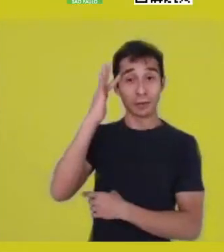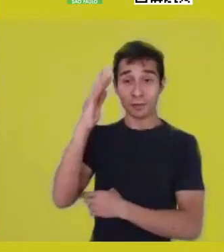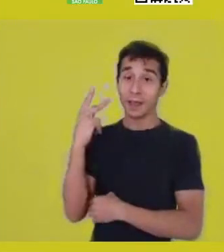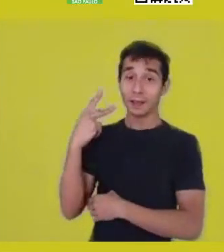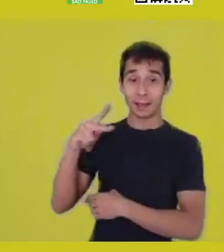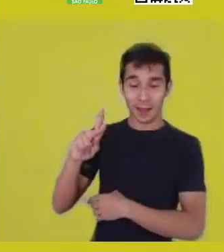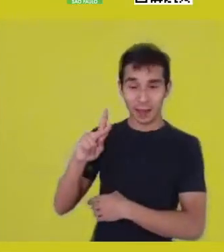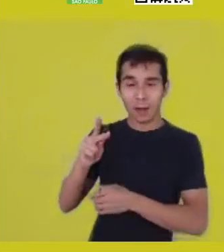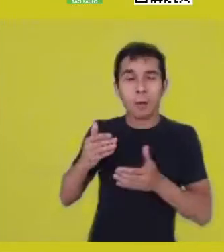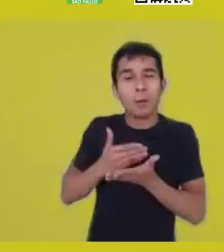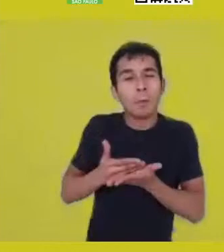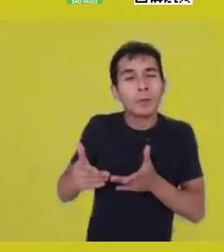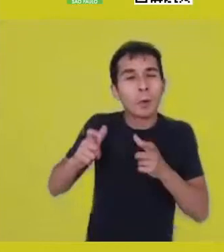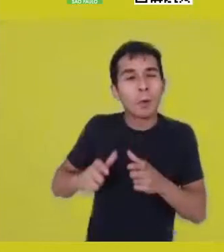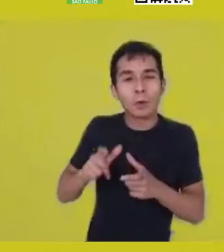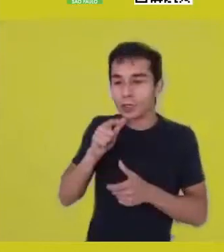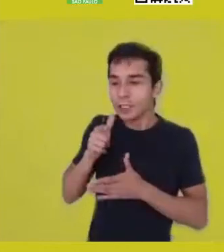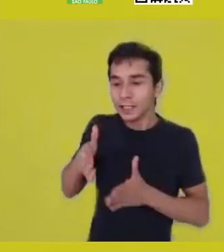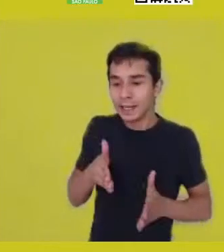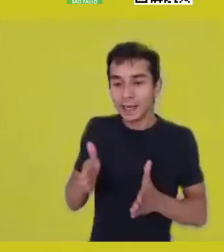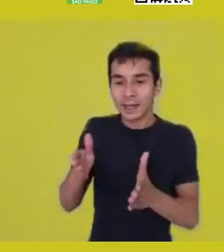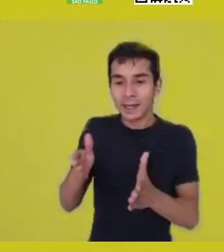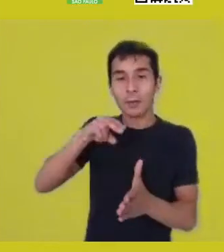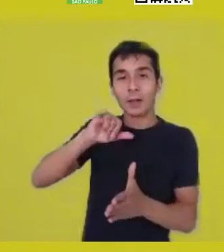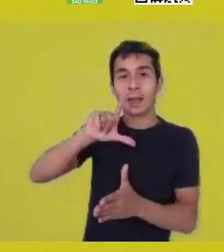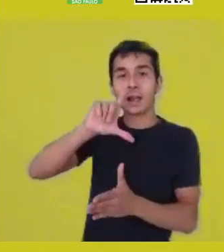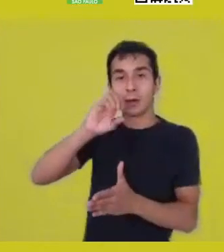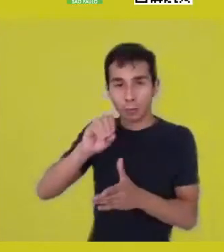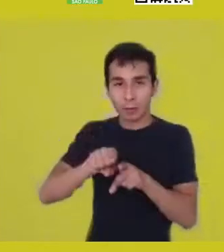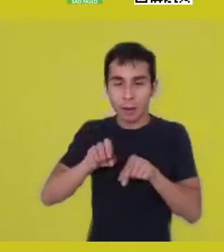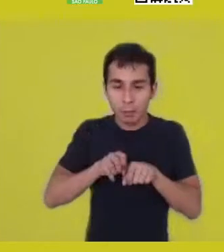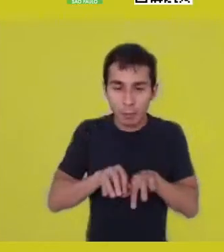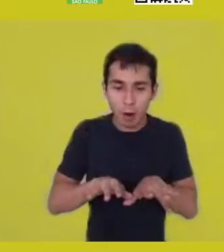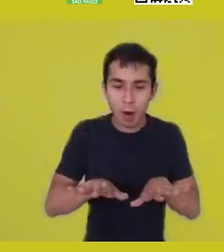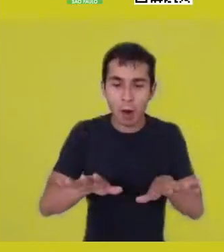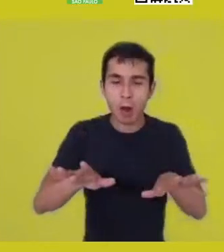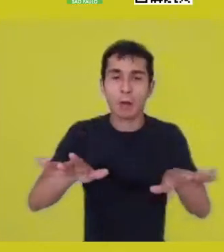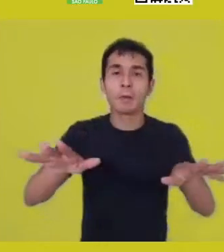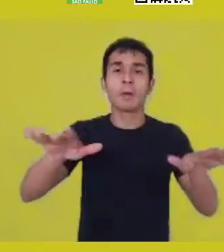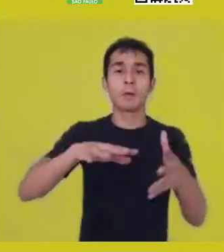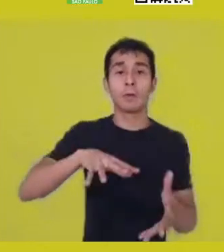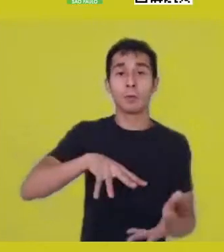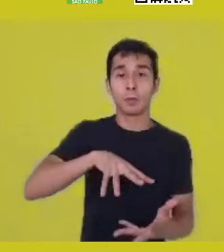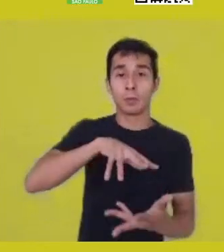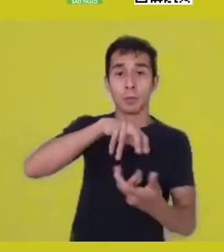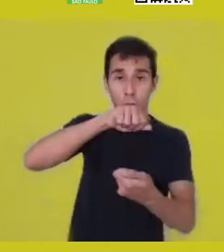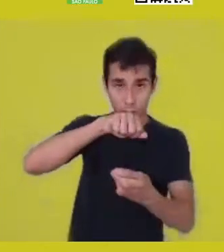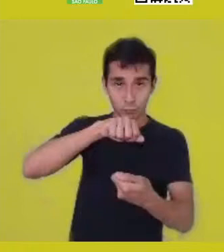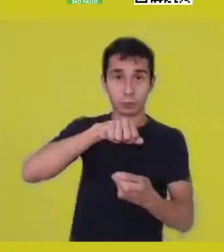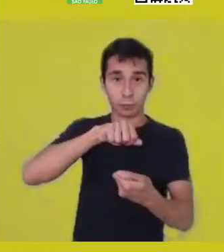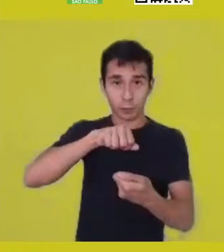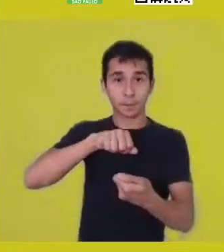and irrigates the whole continent from this premise of sharing,